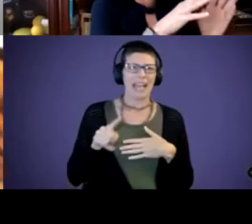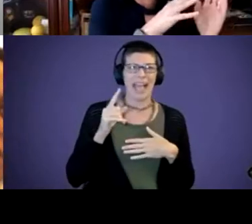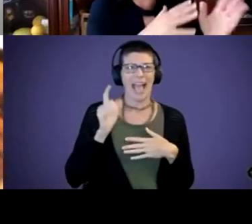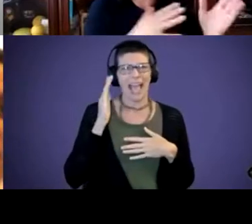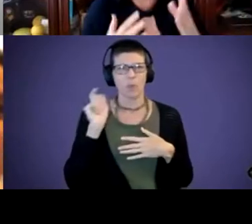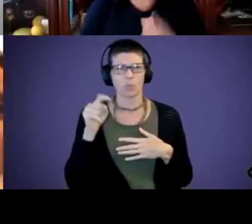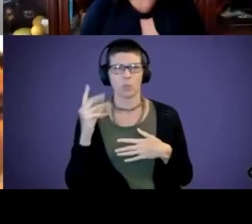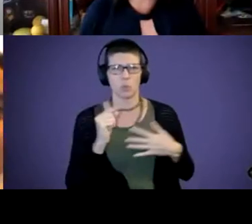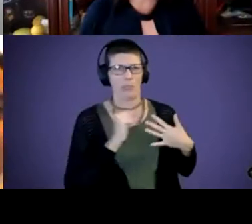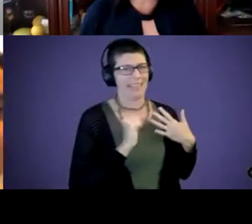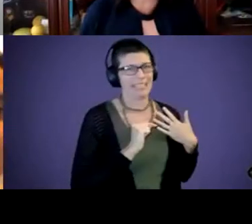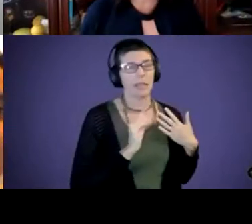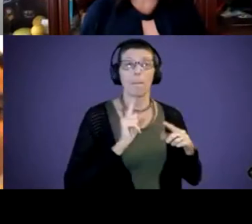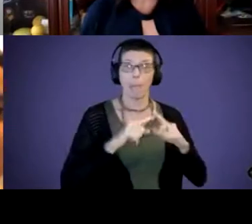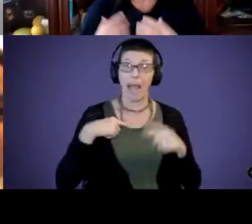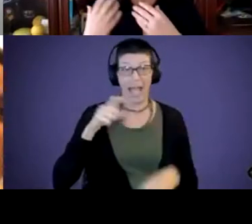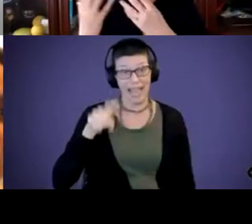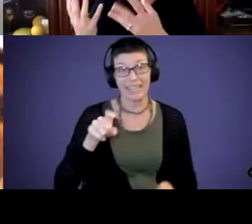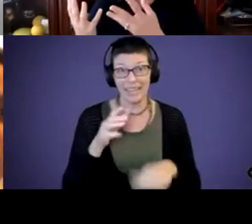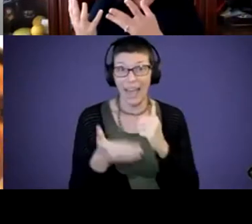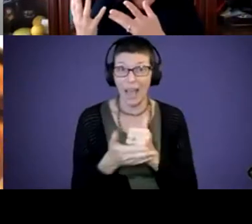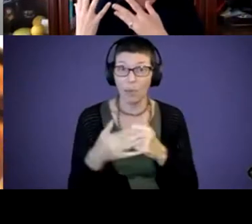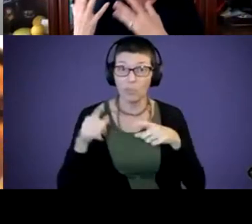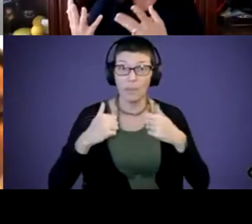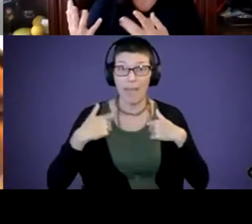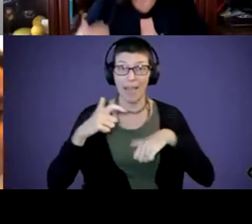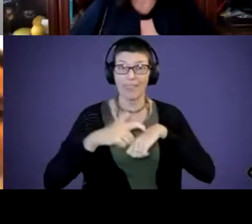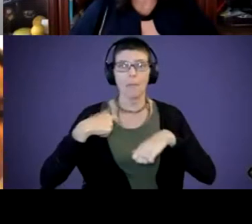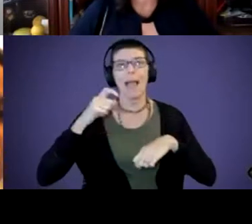but I needed help during bath time. I needed communication during bath time.